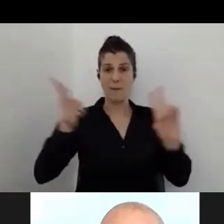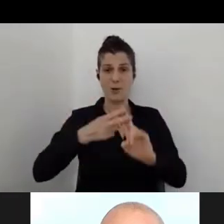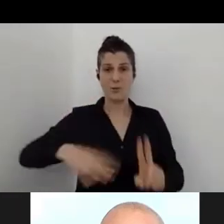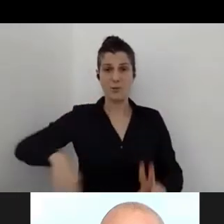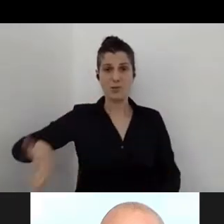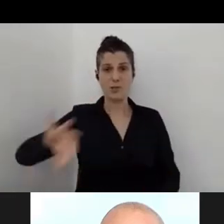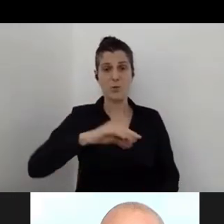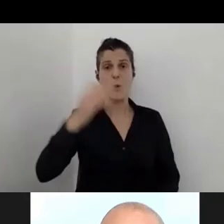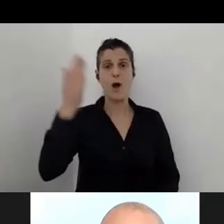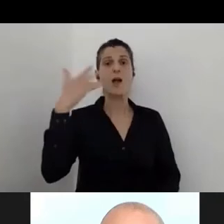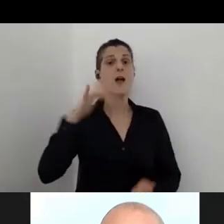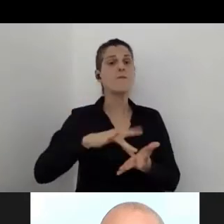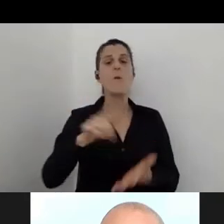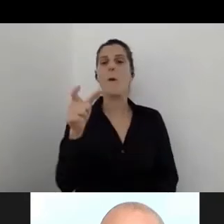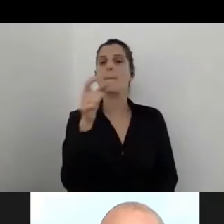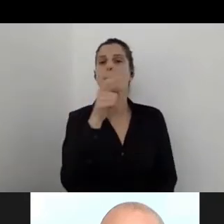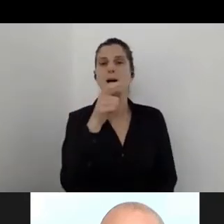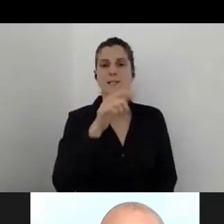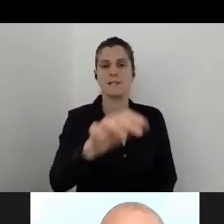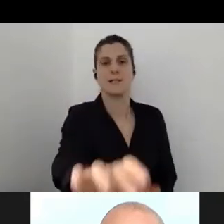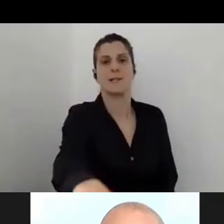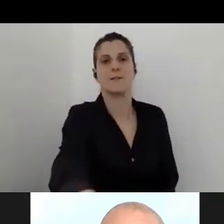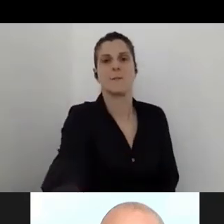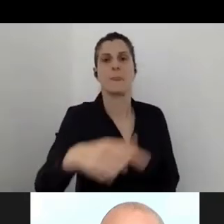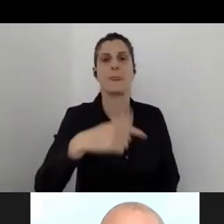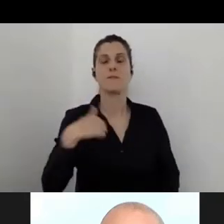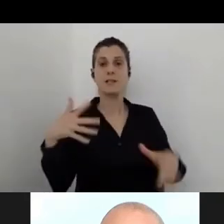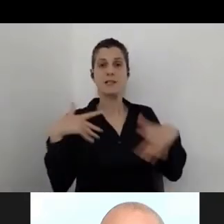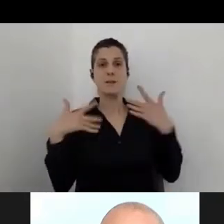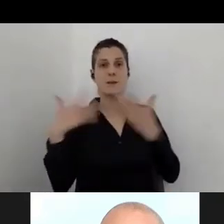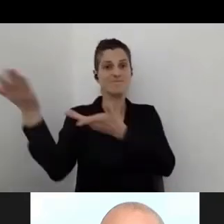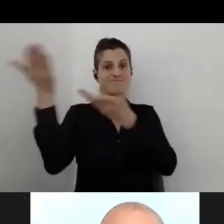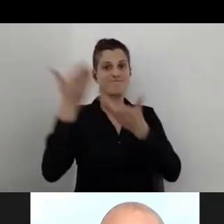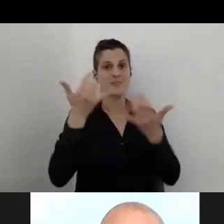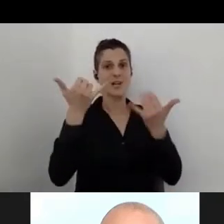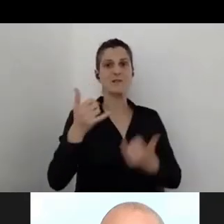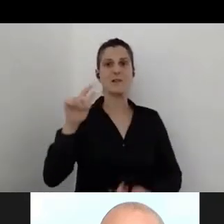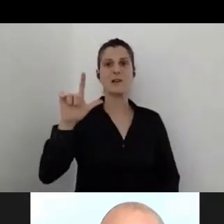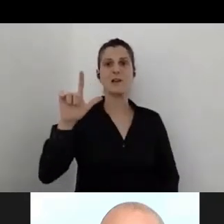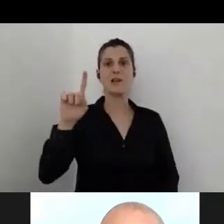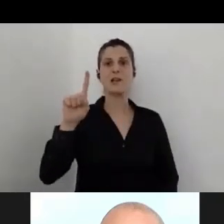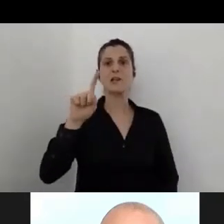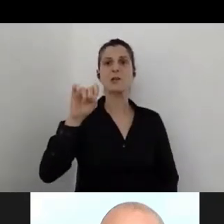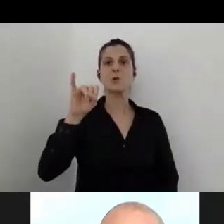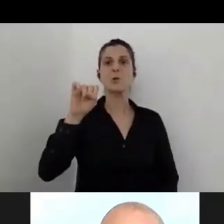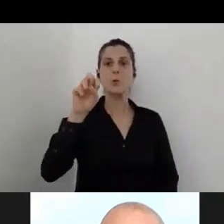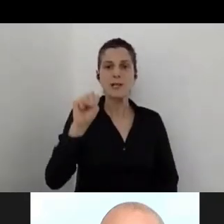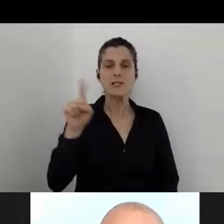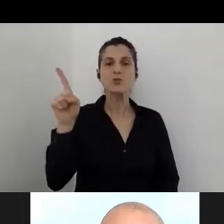and I'm really proud to invite Luis Mauch, CEO of Ktalise to talk,